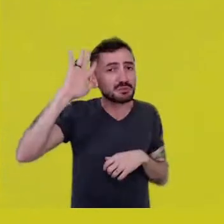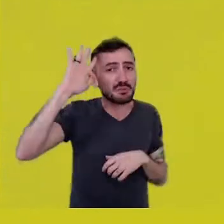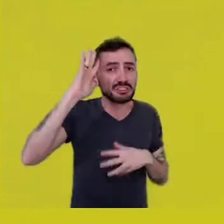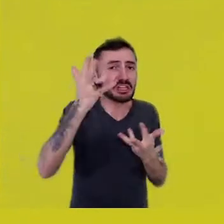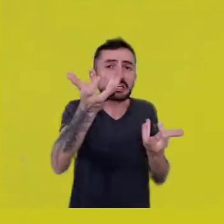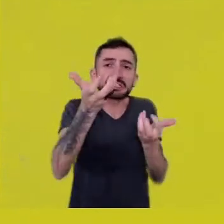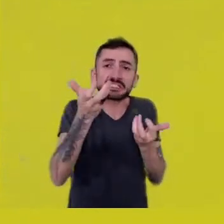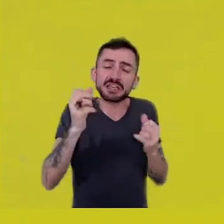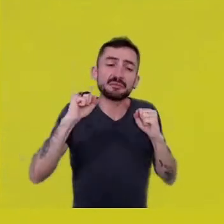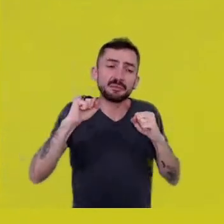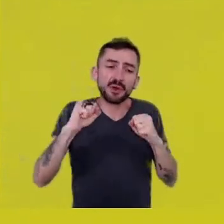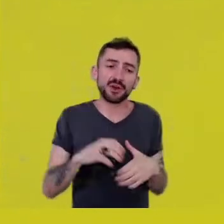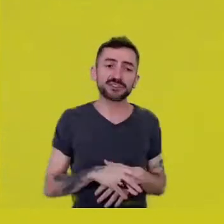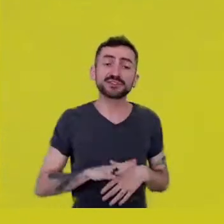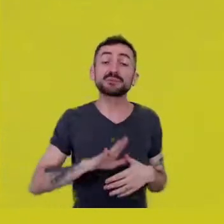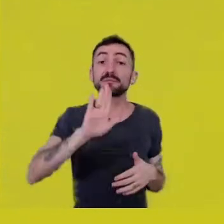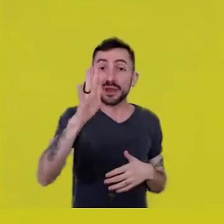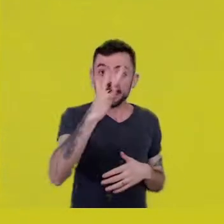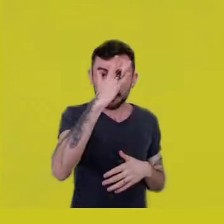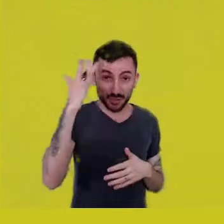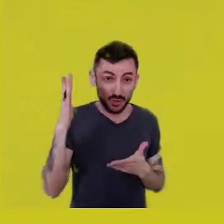But those who believe that it is possible